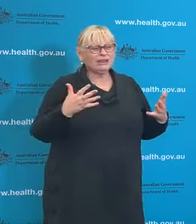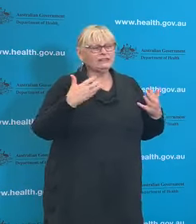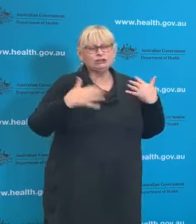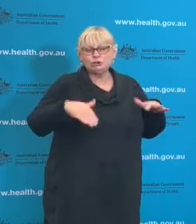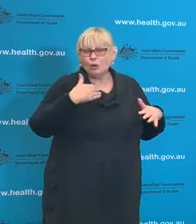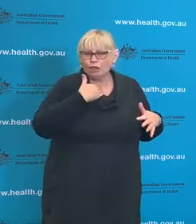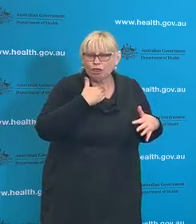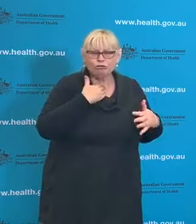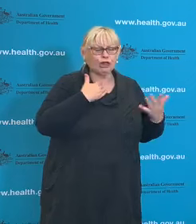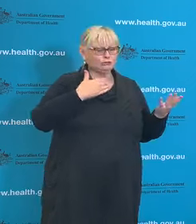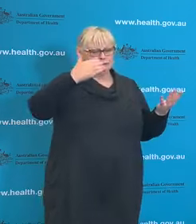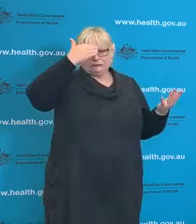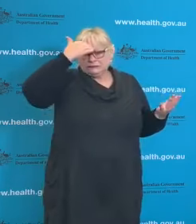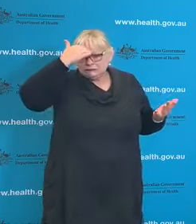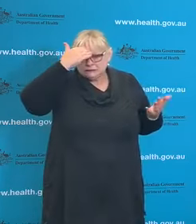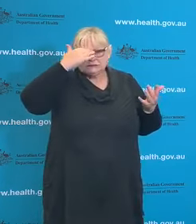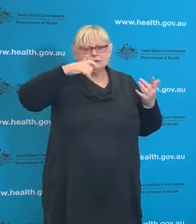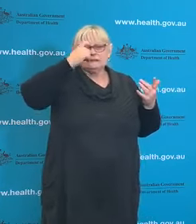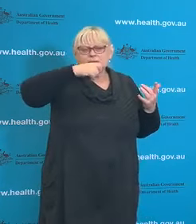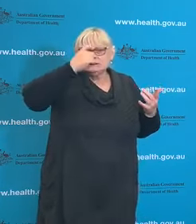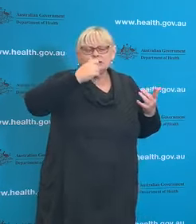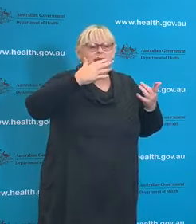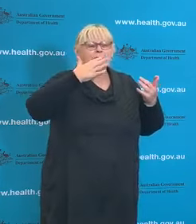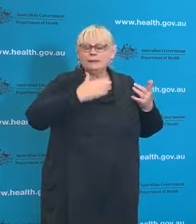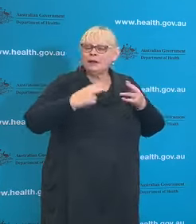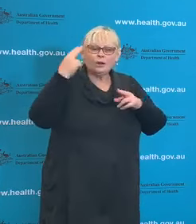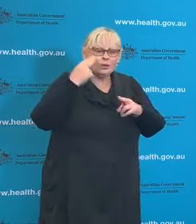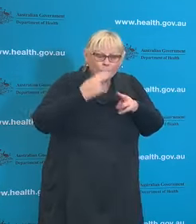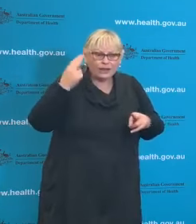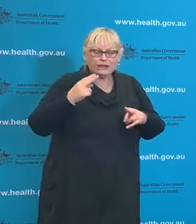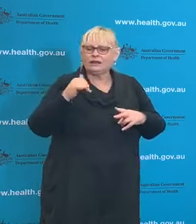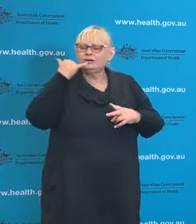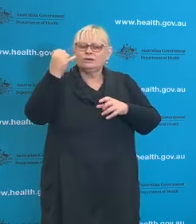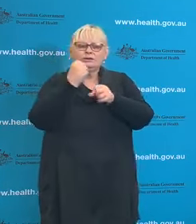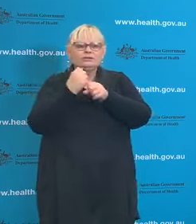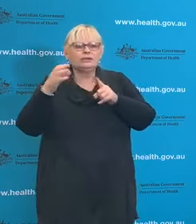cold flu-like illness, they need to quickly call their doctor and get tested.